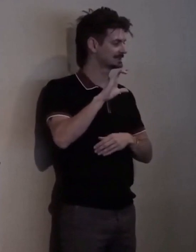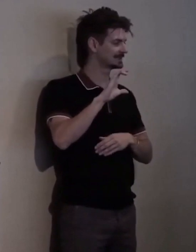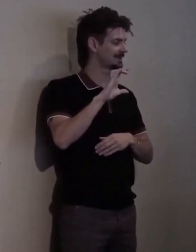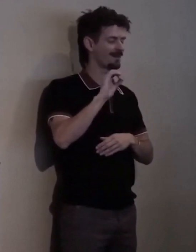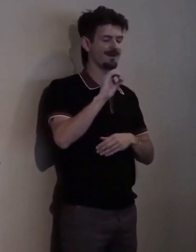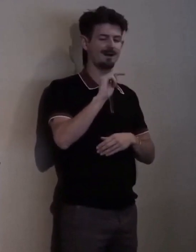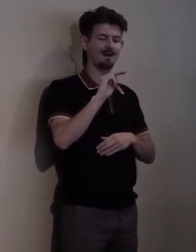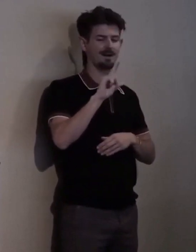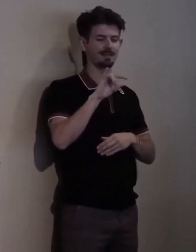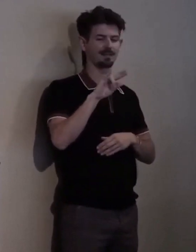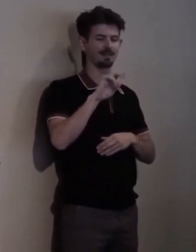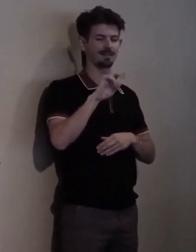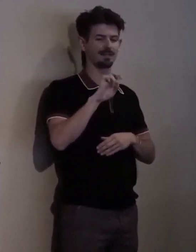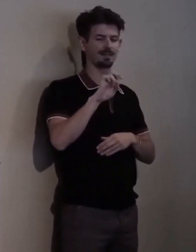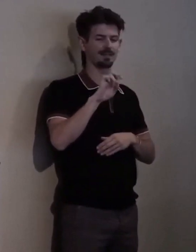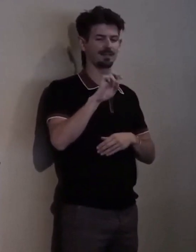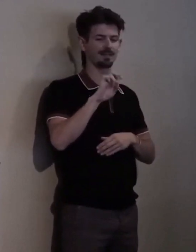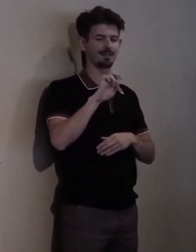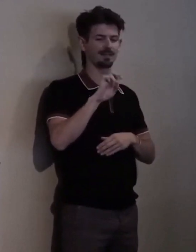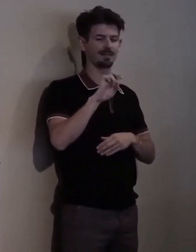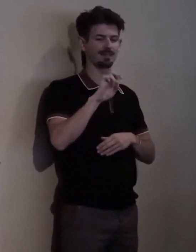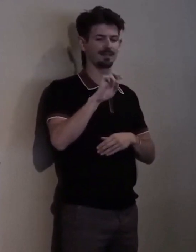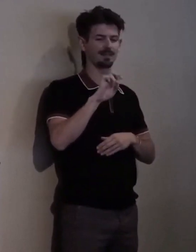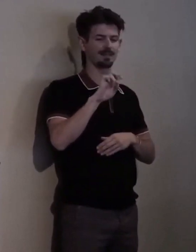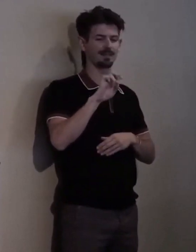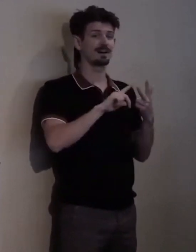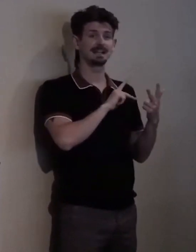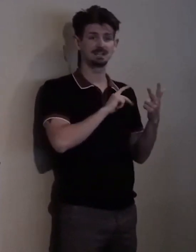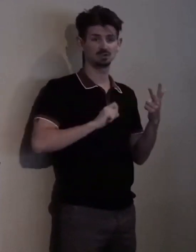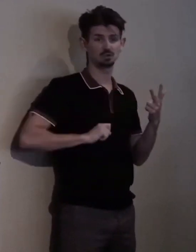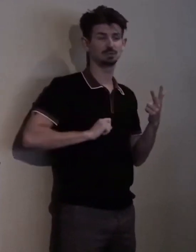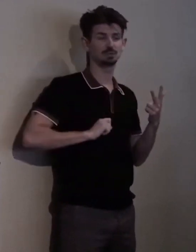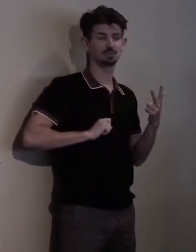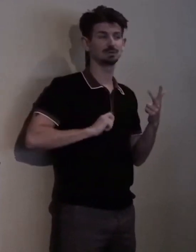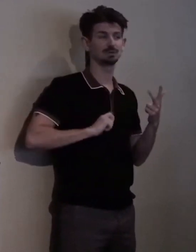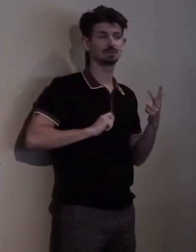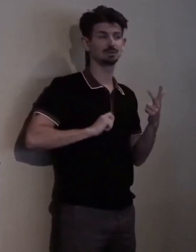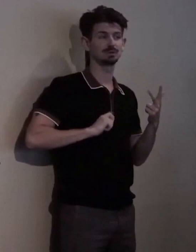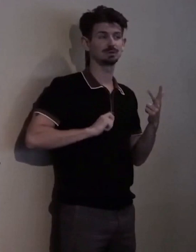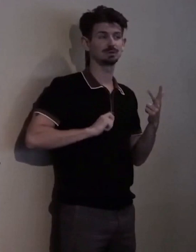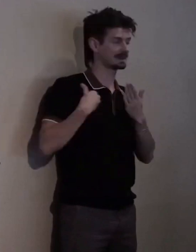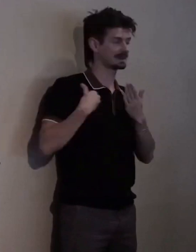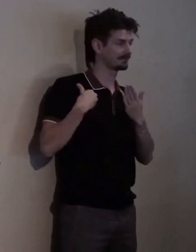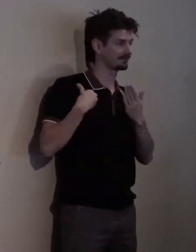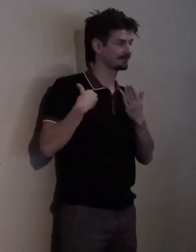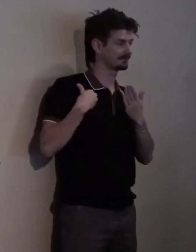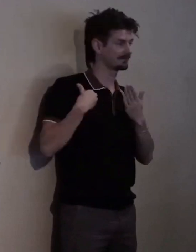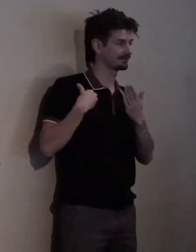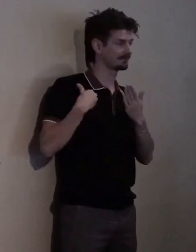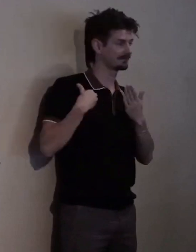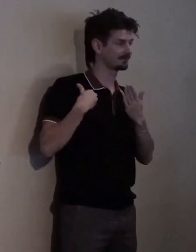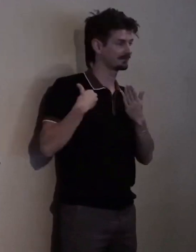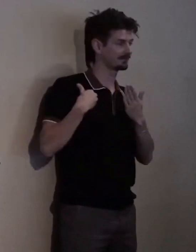Find us on Amazon and King Soopers giving programs... Uhh... We are also participating Colorado Gives in December,